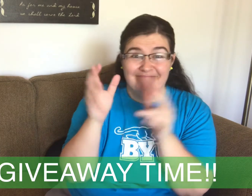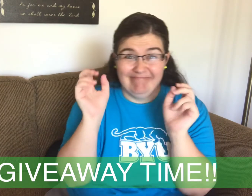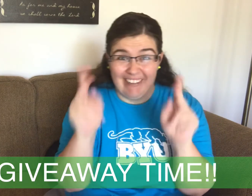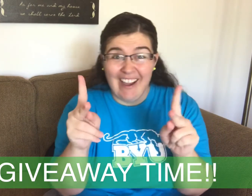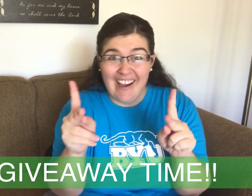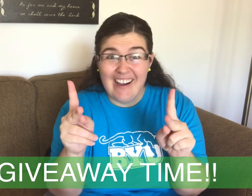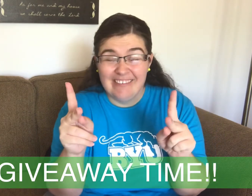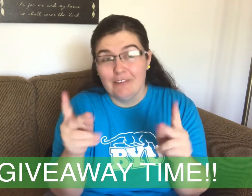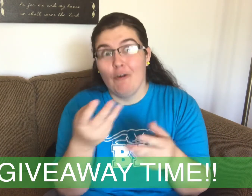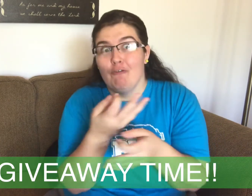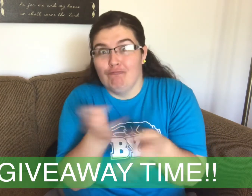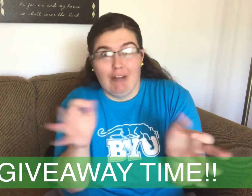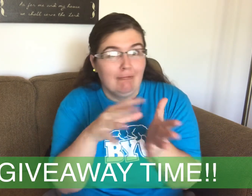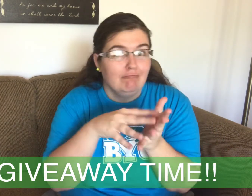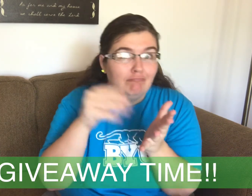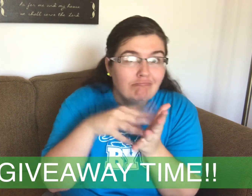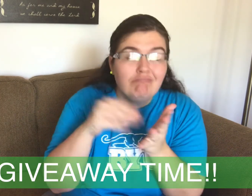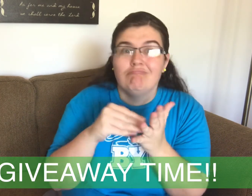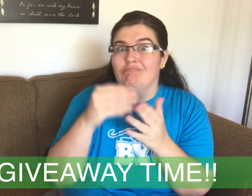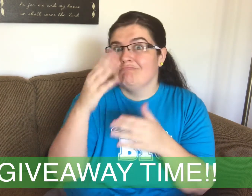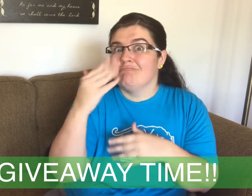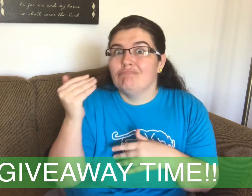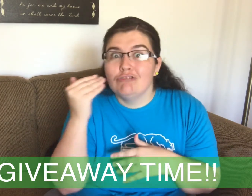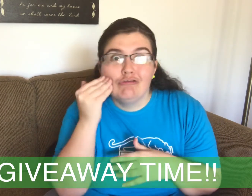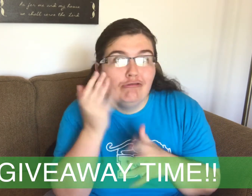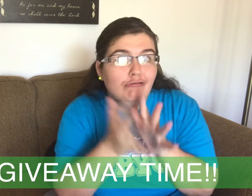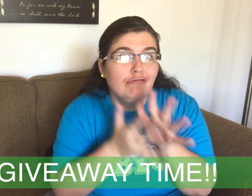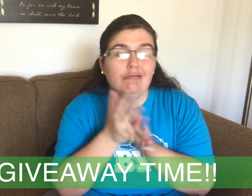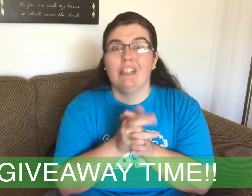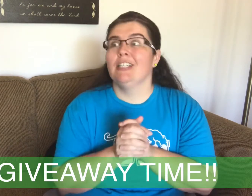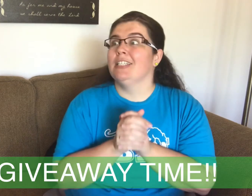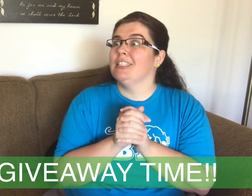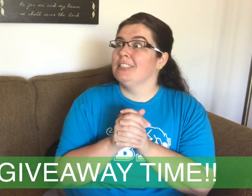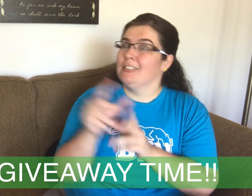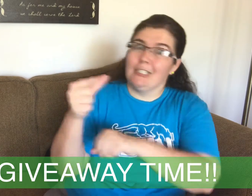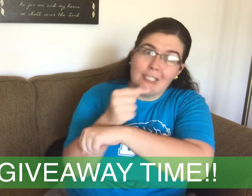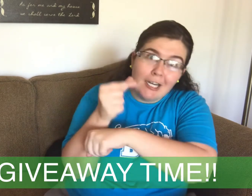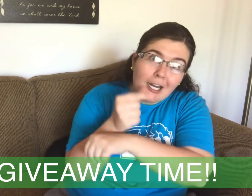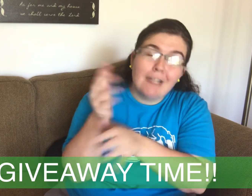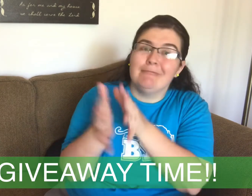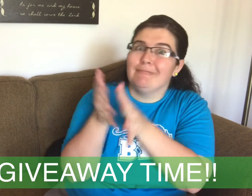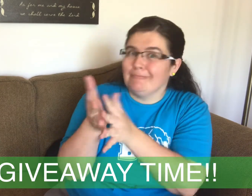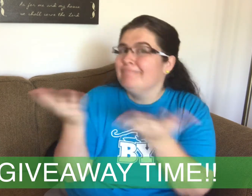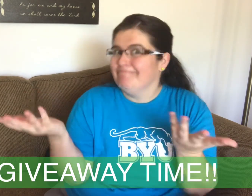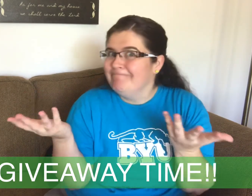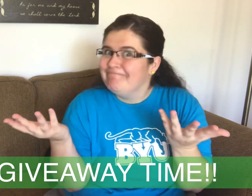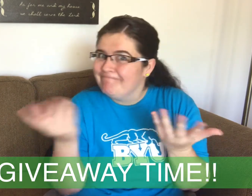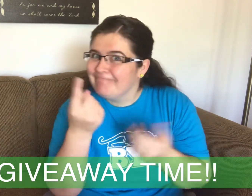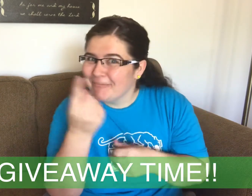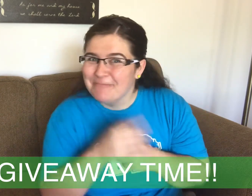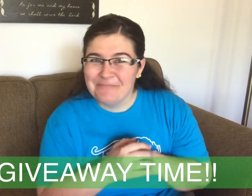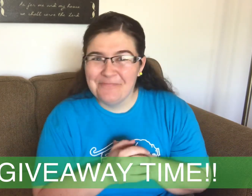(Free for you to learn Korean Sign or Ghana Sign or others.)